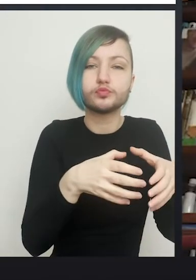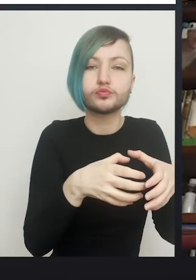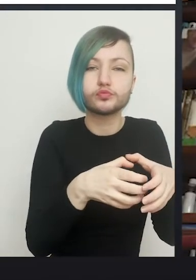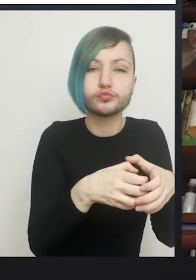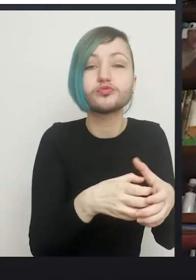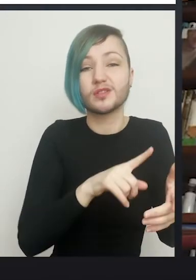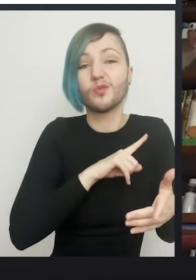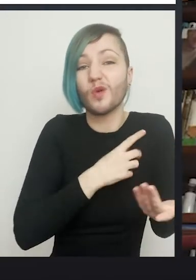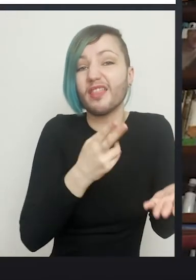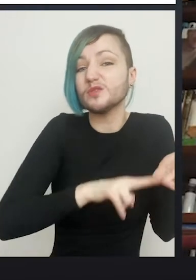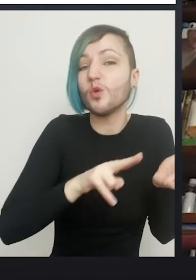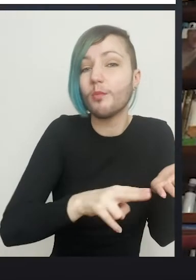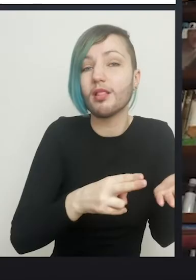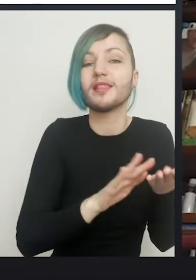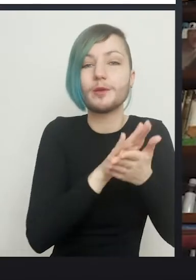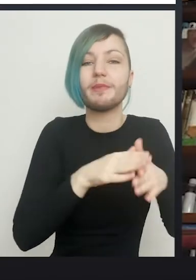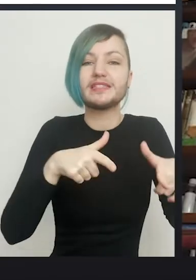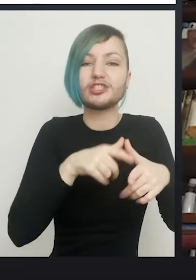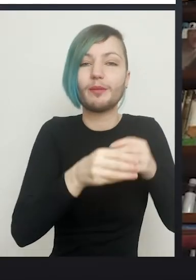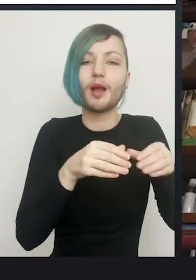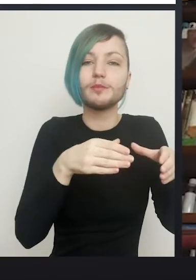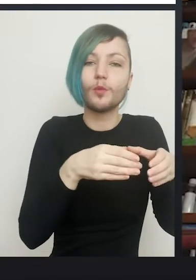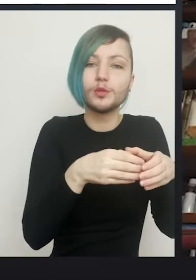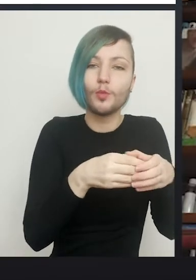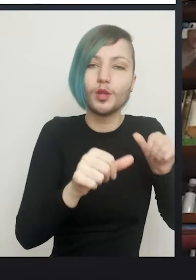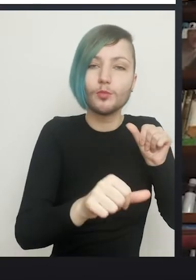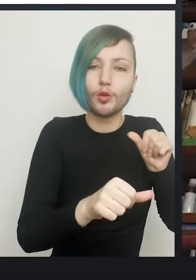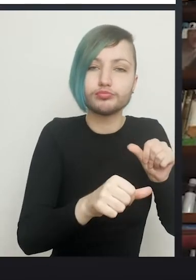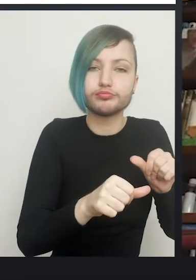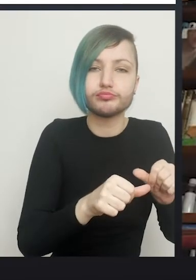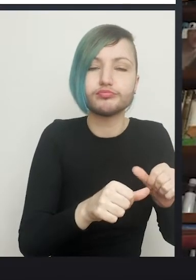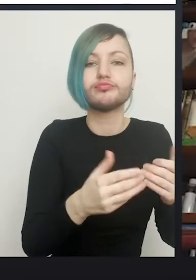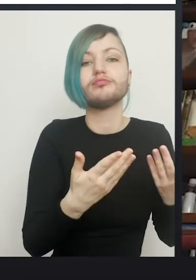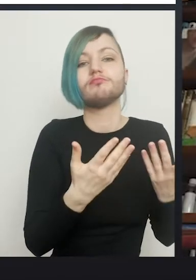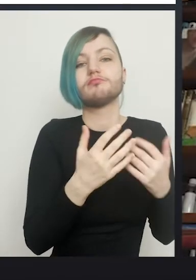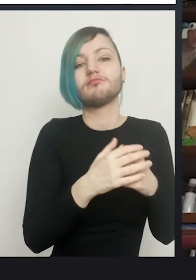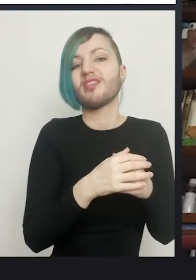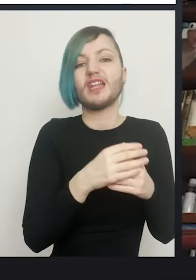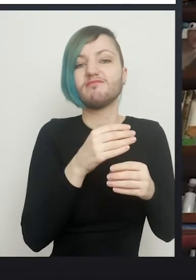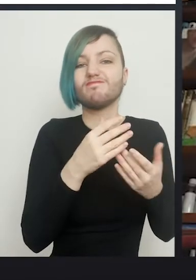And therefore the vagina will get smaller and smaller and smaller, until it becomes unusable for most things.